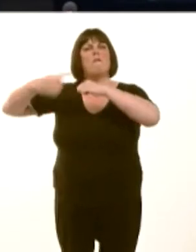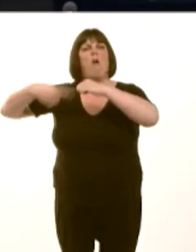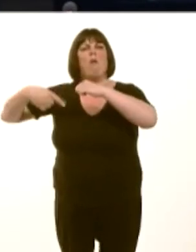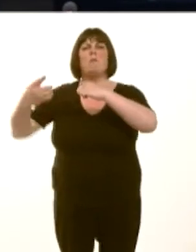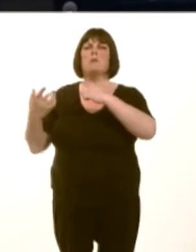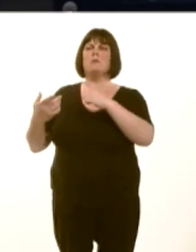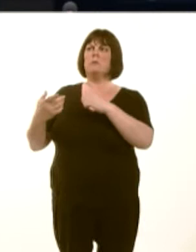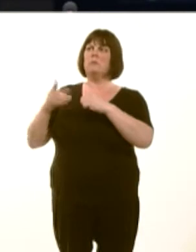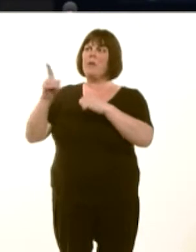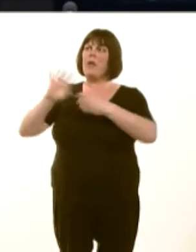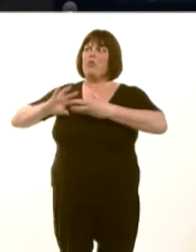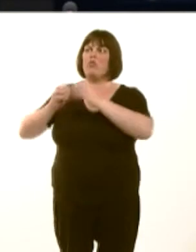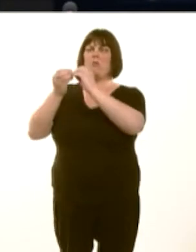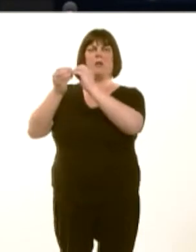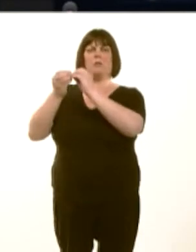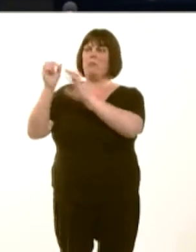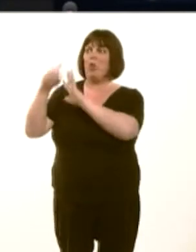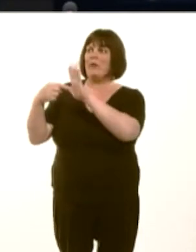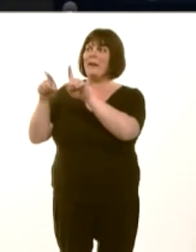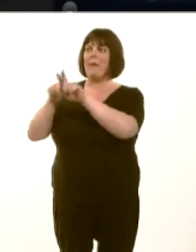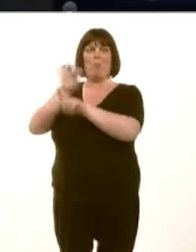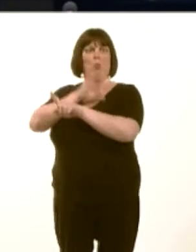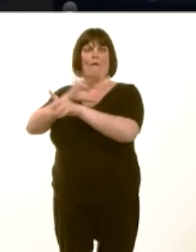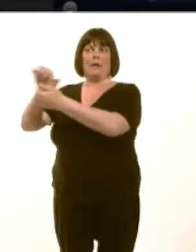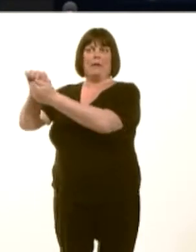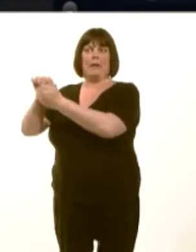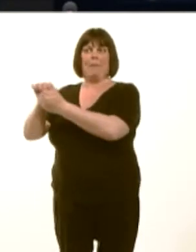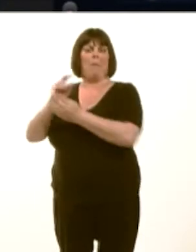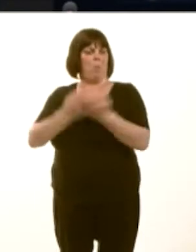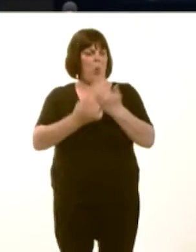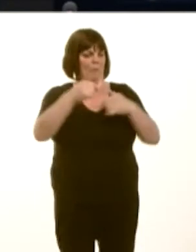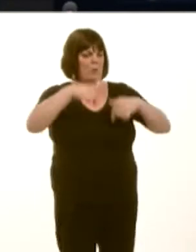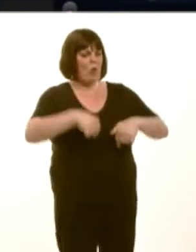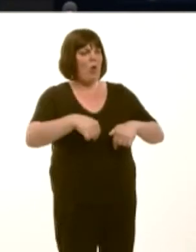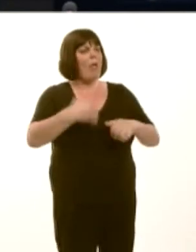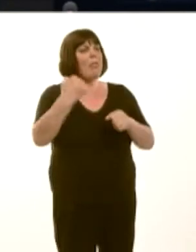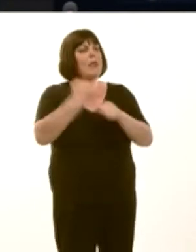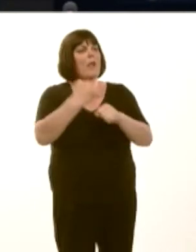Yn y wlad yma, wrth gwrs, mae gennym ni Lywodraeth sydd yn gosod TAN 8 ac yn dweud lle maen nhwín